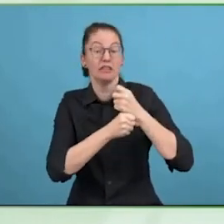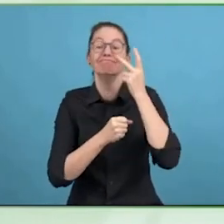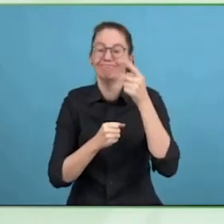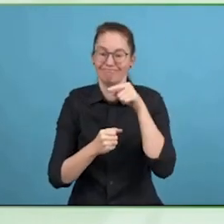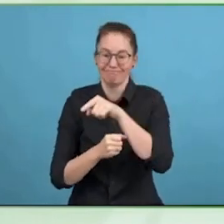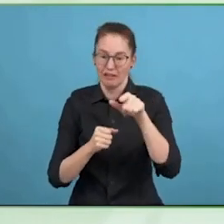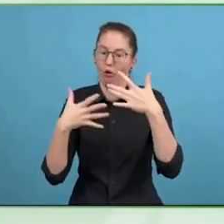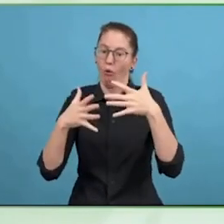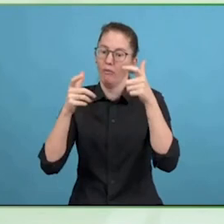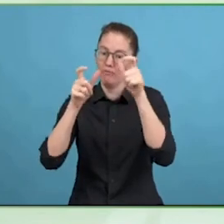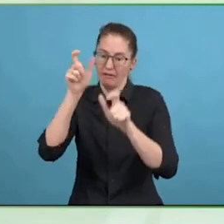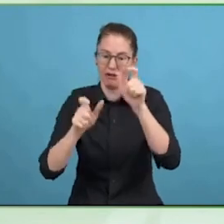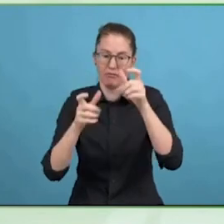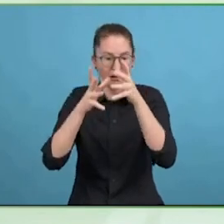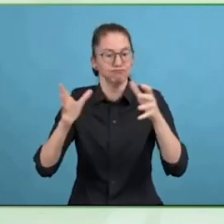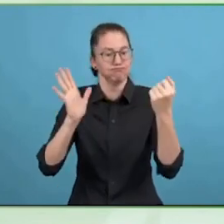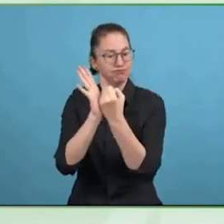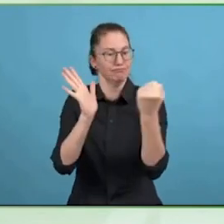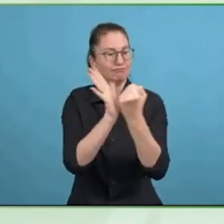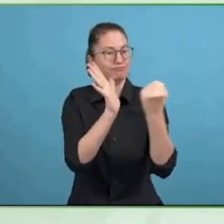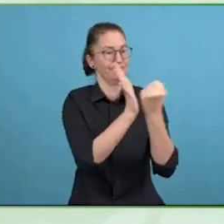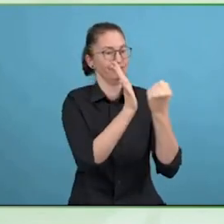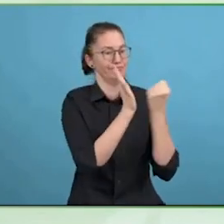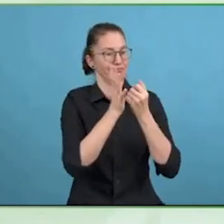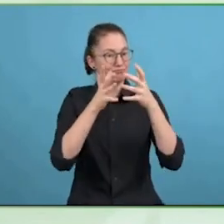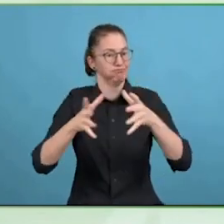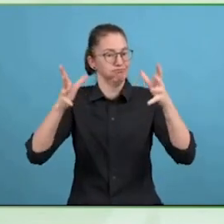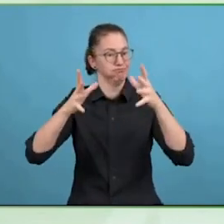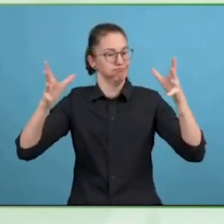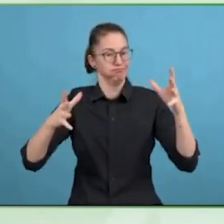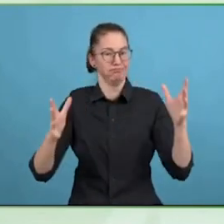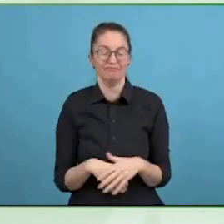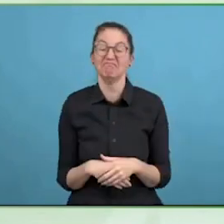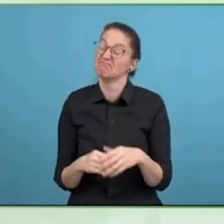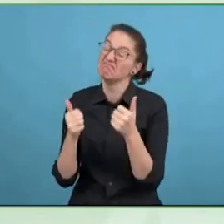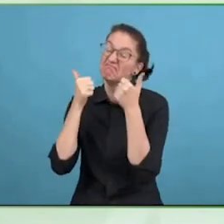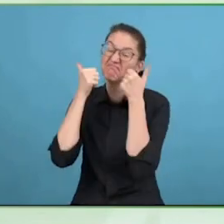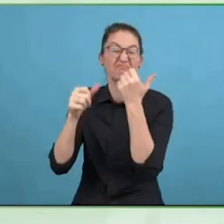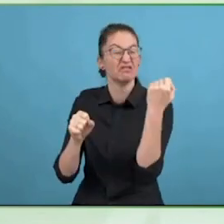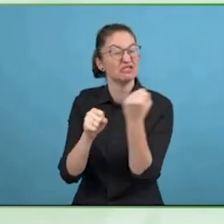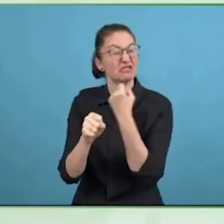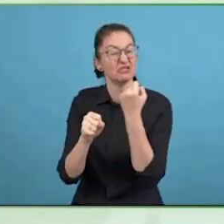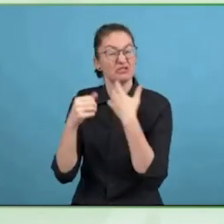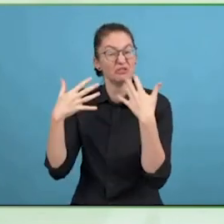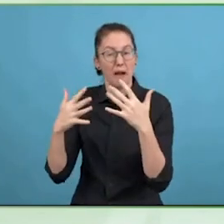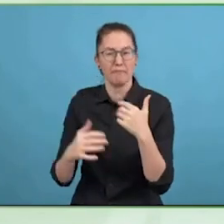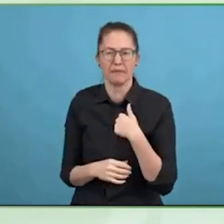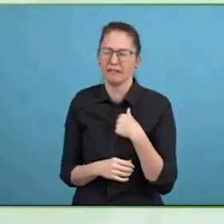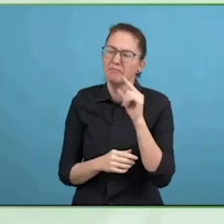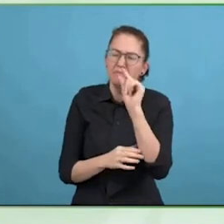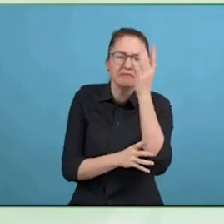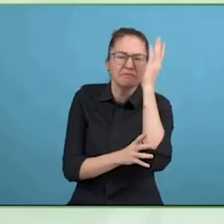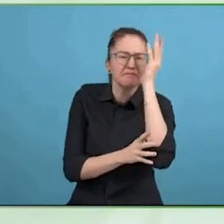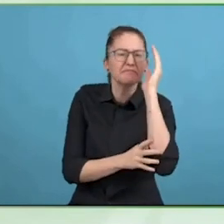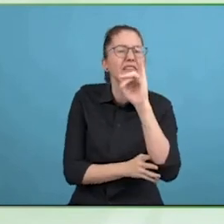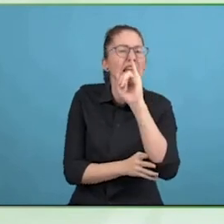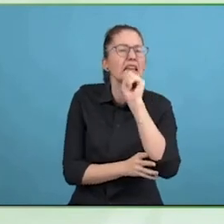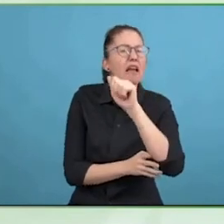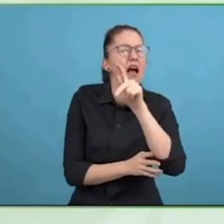coming together to look at how individuals with accessibility